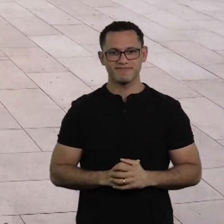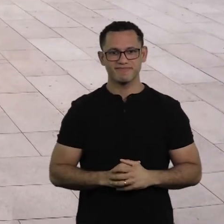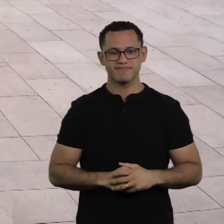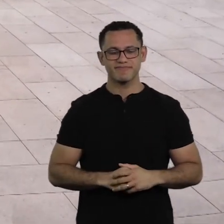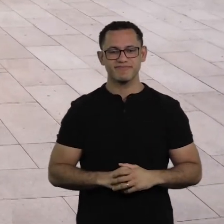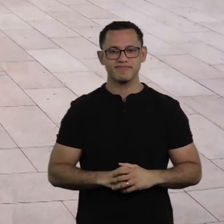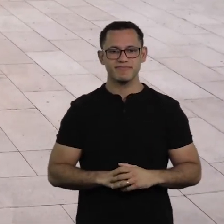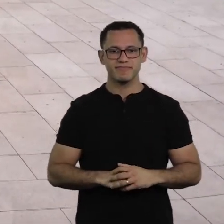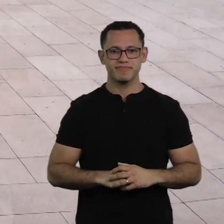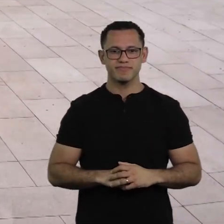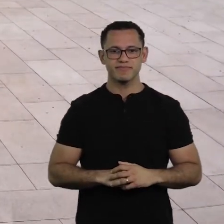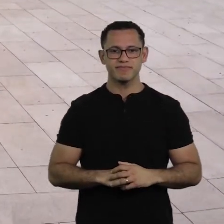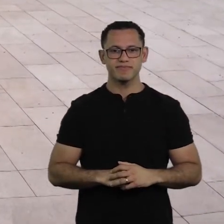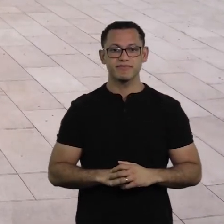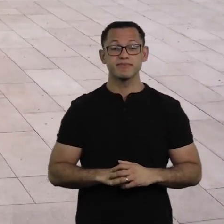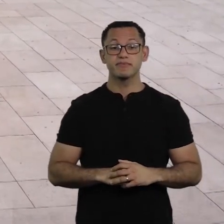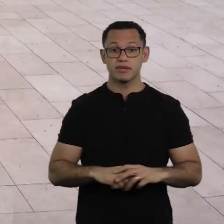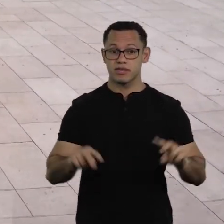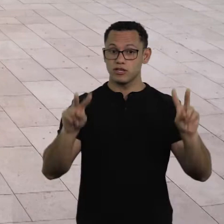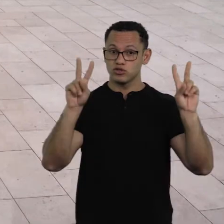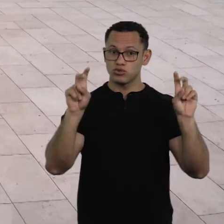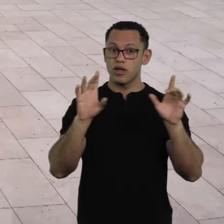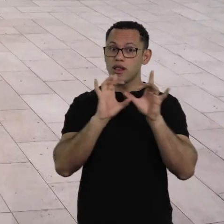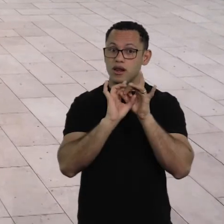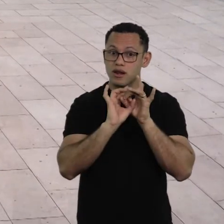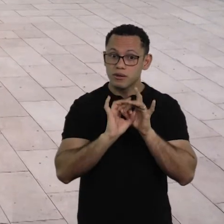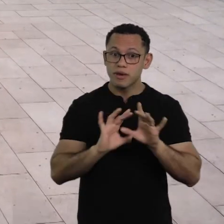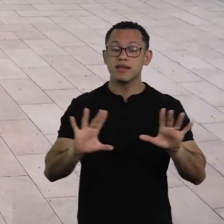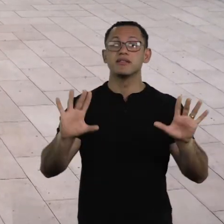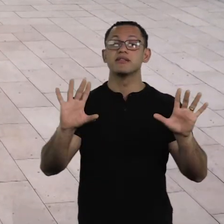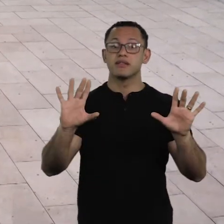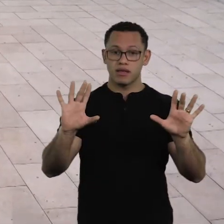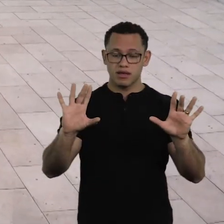Freedom has an ethical component,